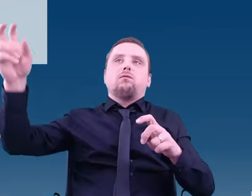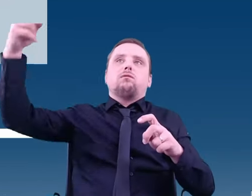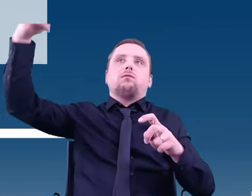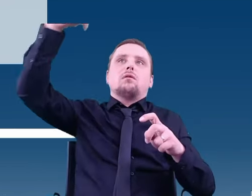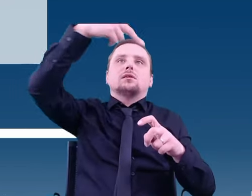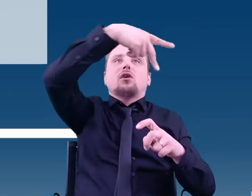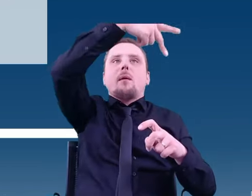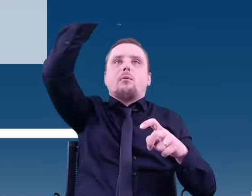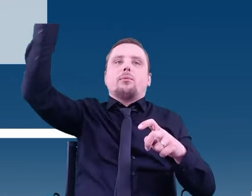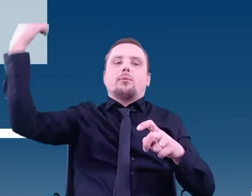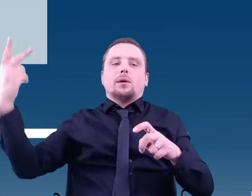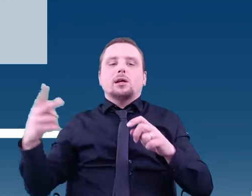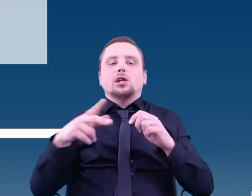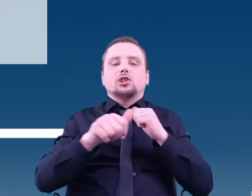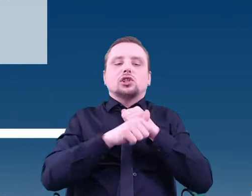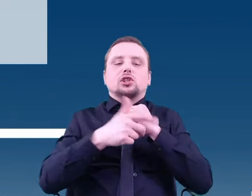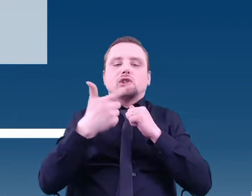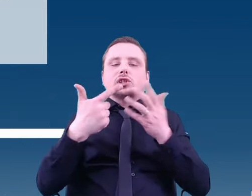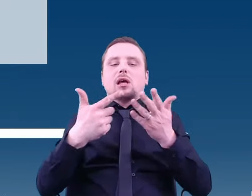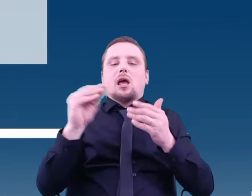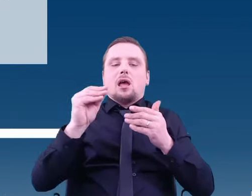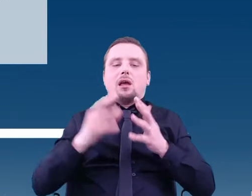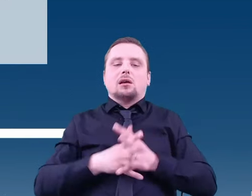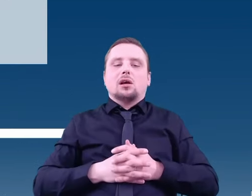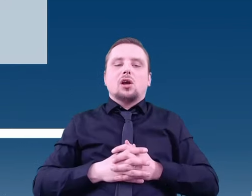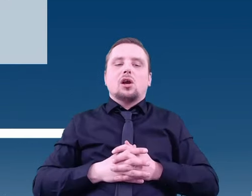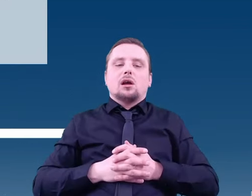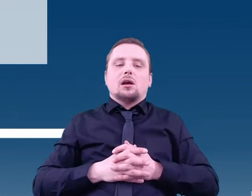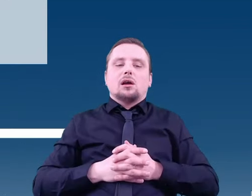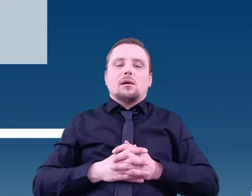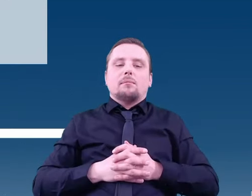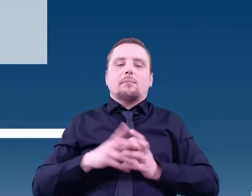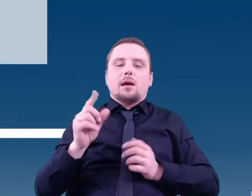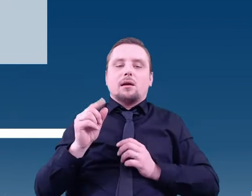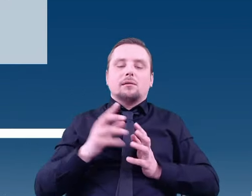It made use of both the Rosetta orbiter and the Philae lander.